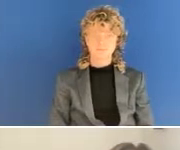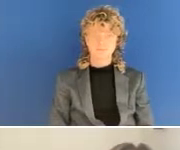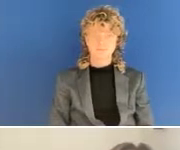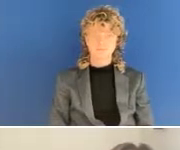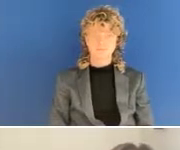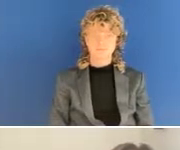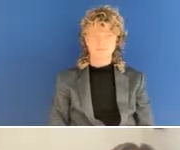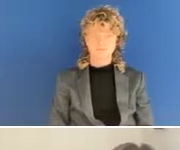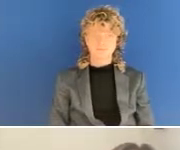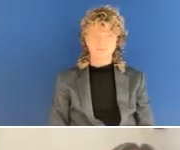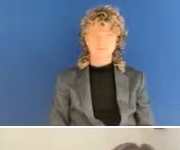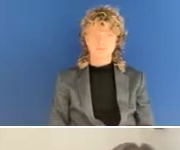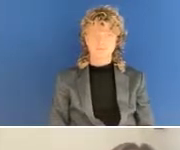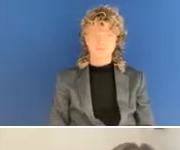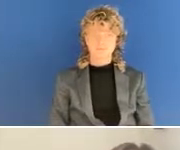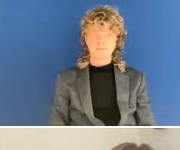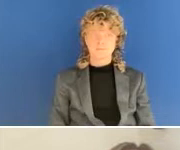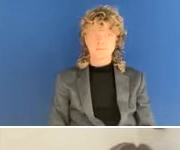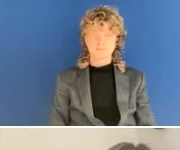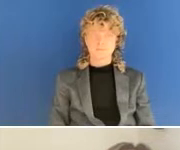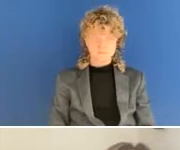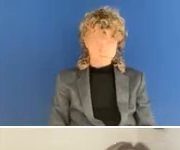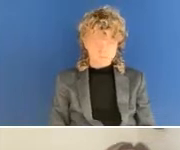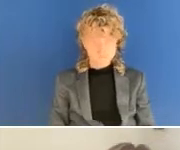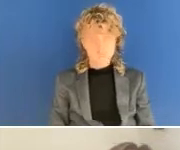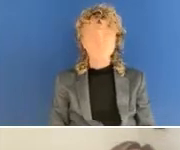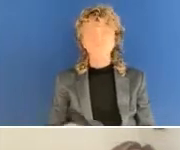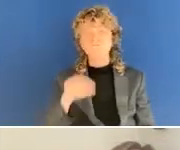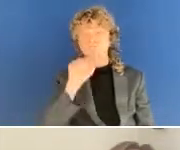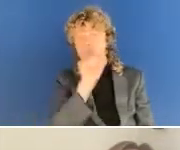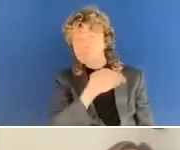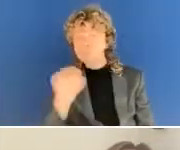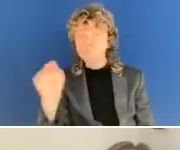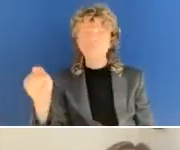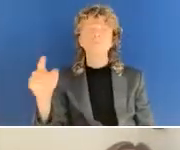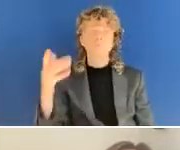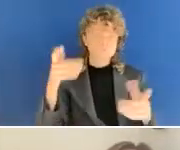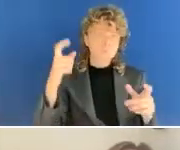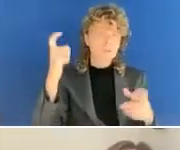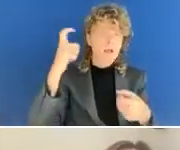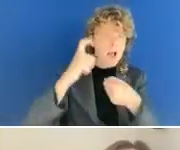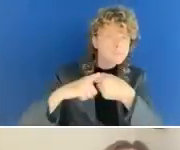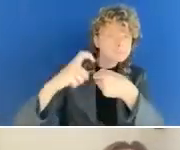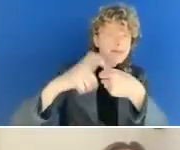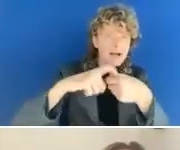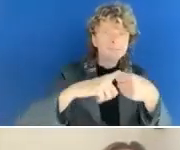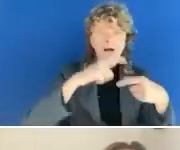So people are still coming in, but I think we can maybe start already now. It's a couple